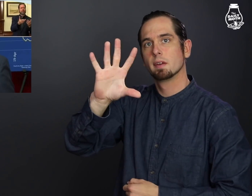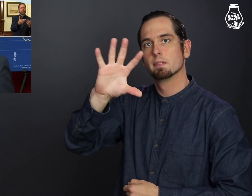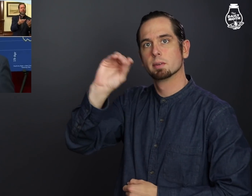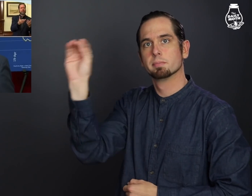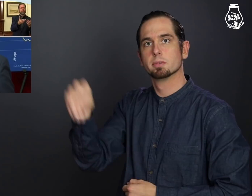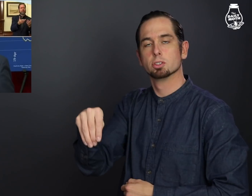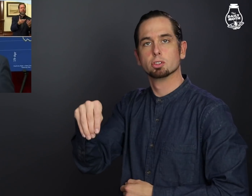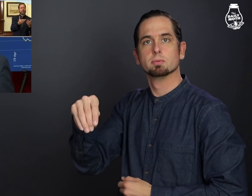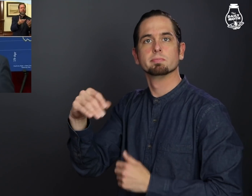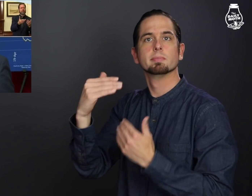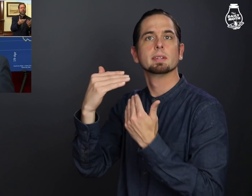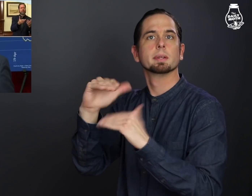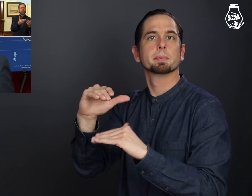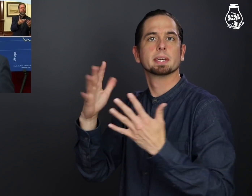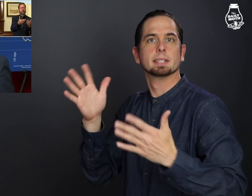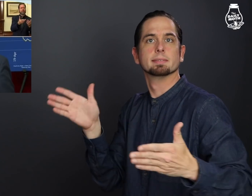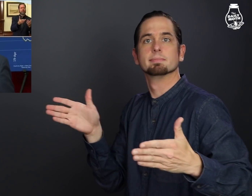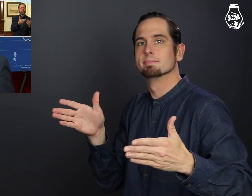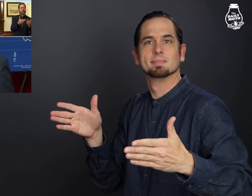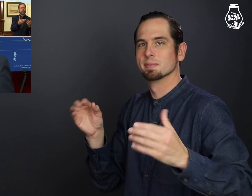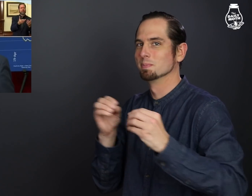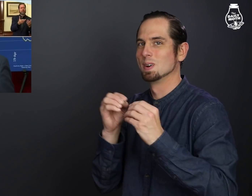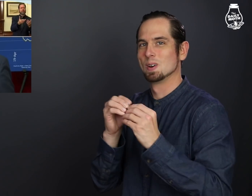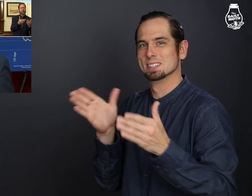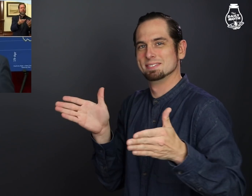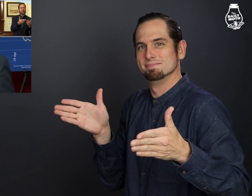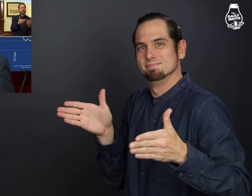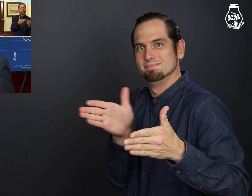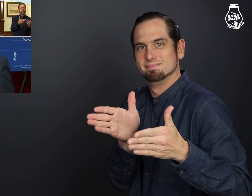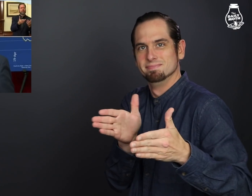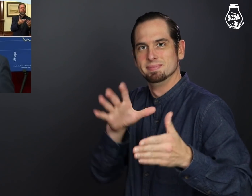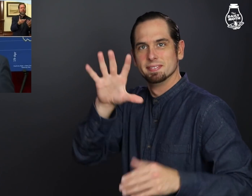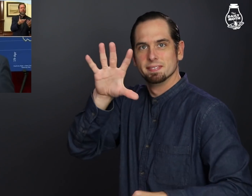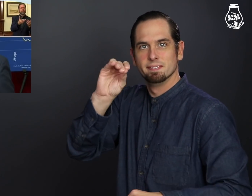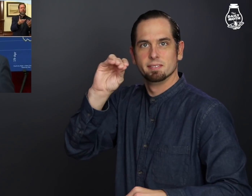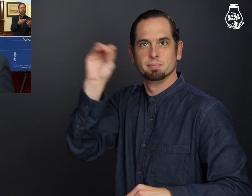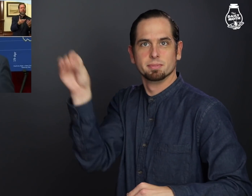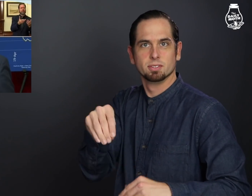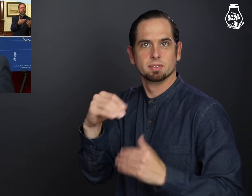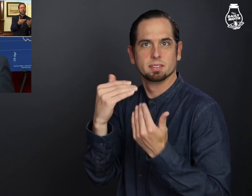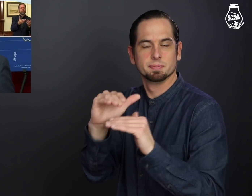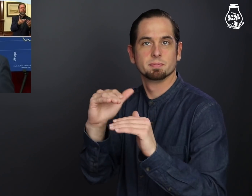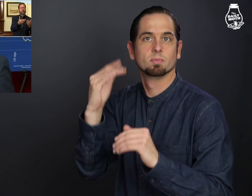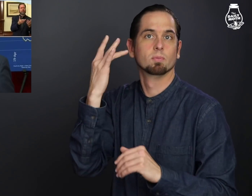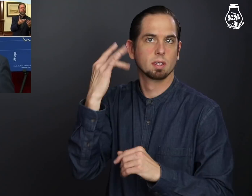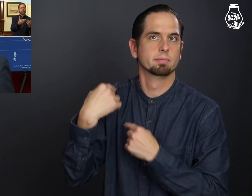to go from a 75% capacity to a 50% capacity